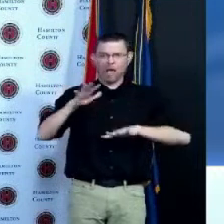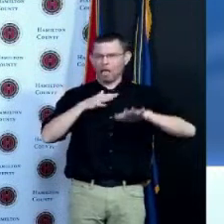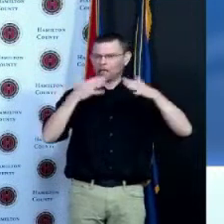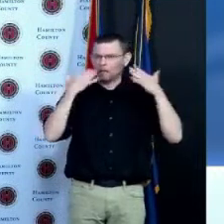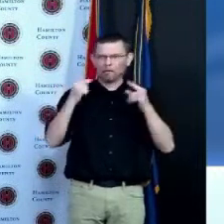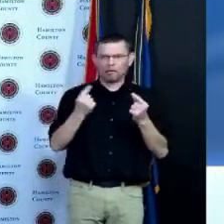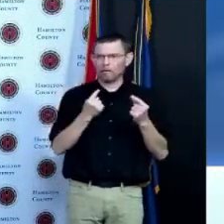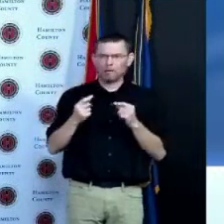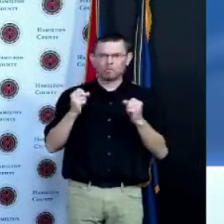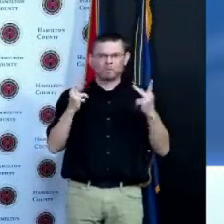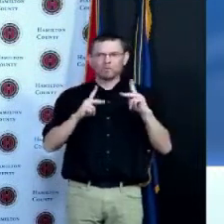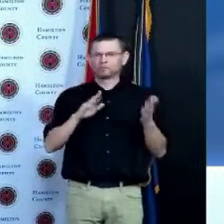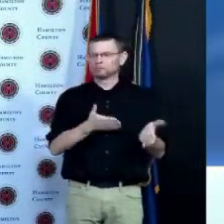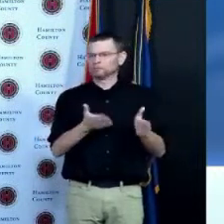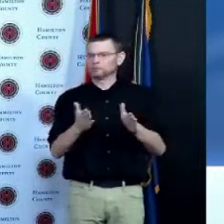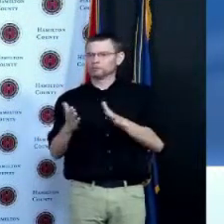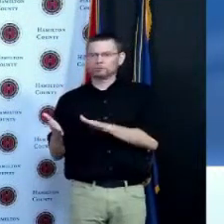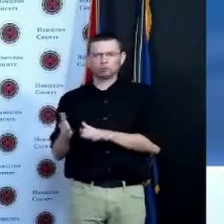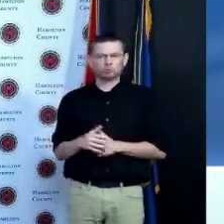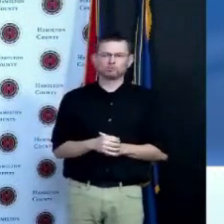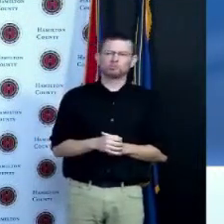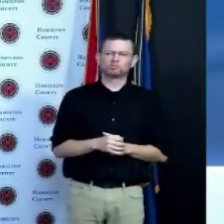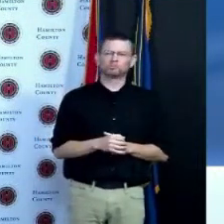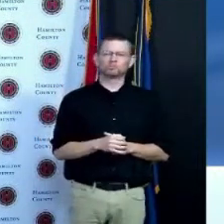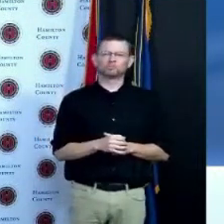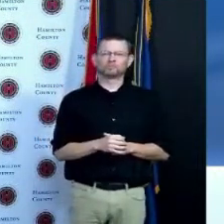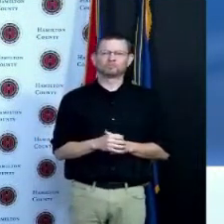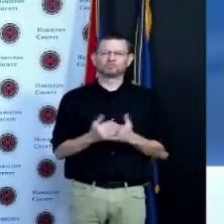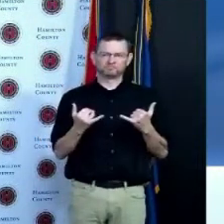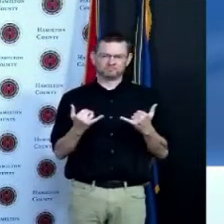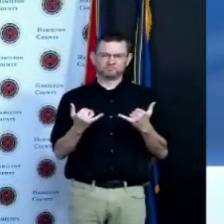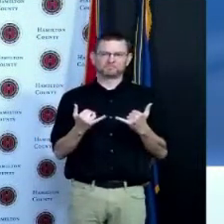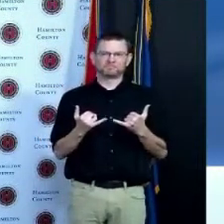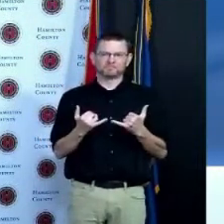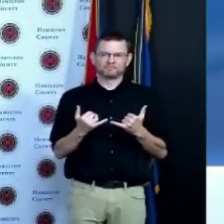Jason Williams the Editor of the Enquirer I have on now and Earl does a great job and we reflect